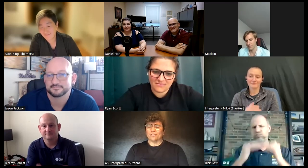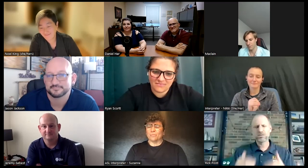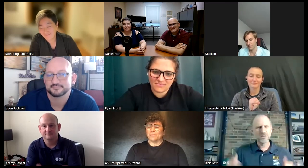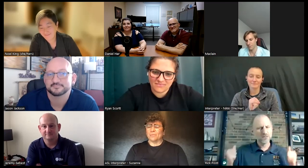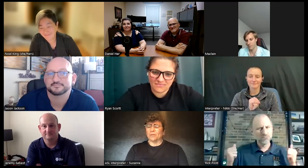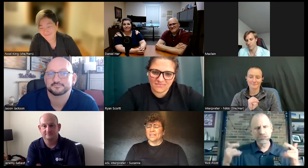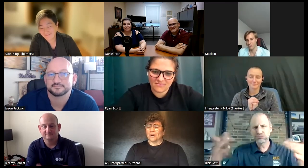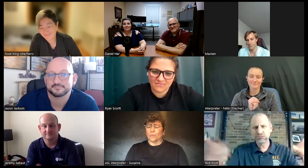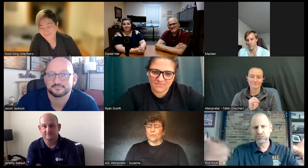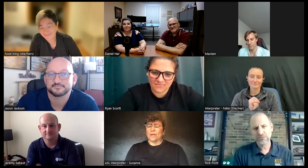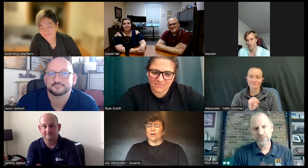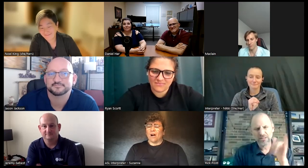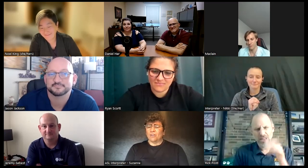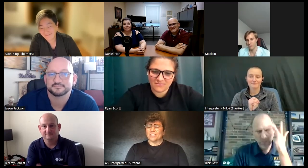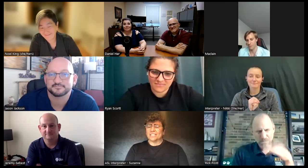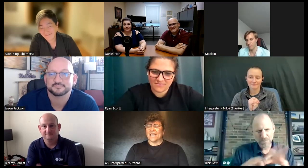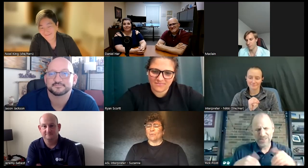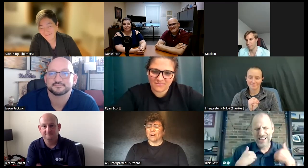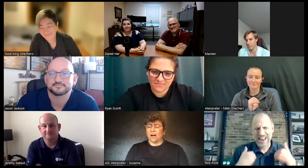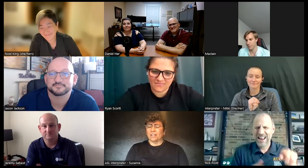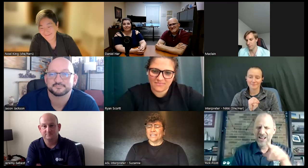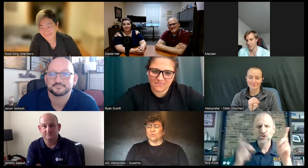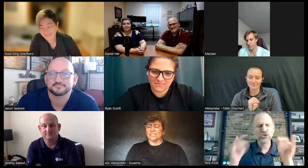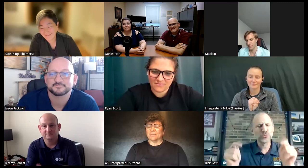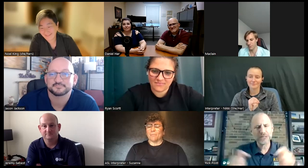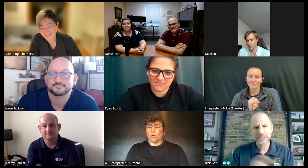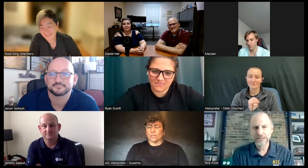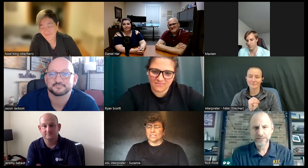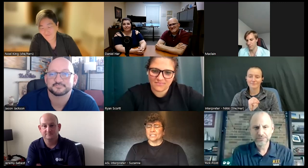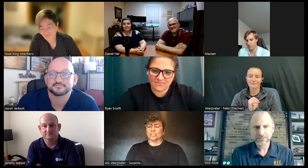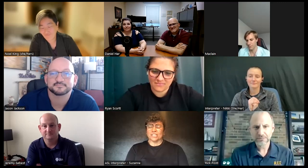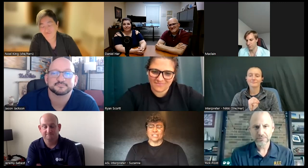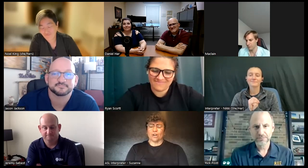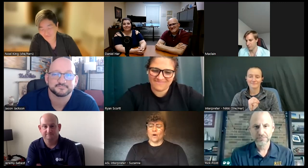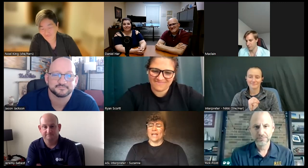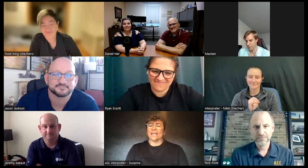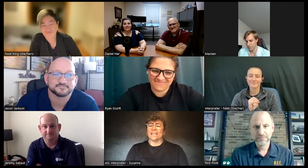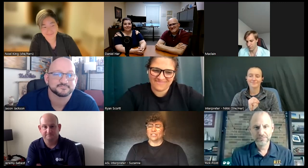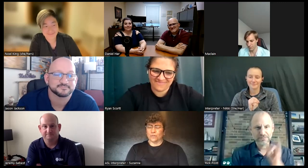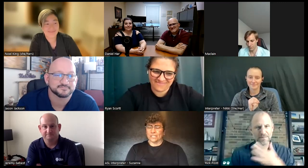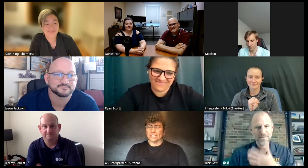people we are all the same we are all equal it's important just go ahead and